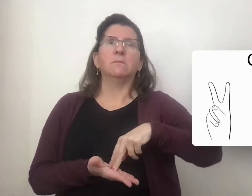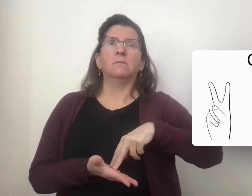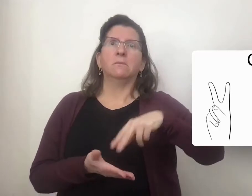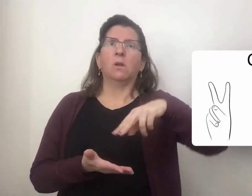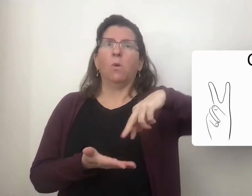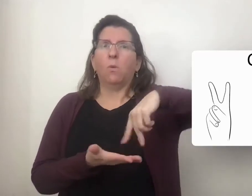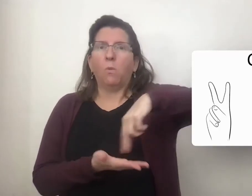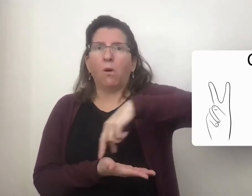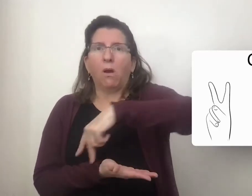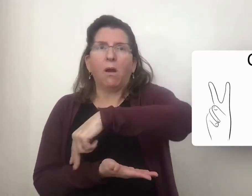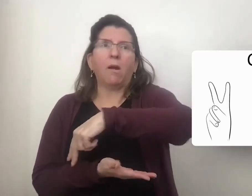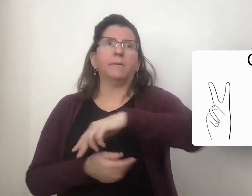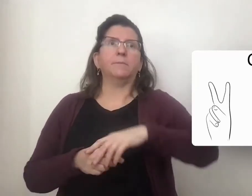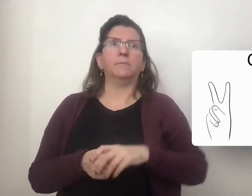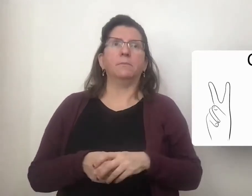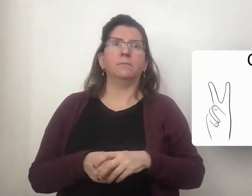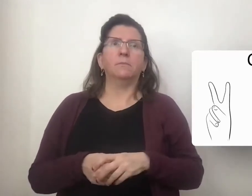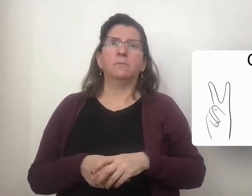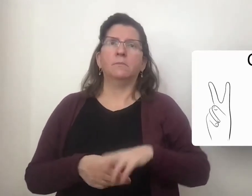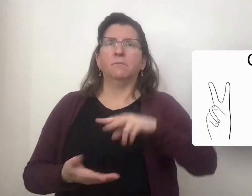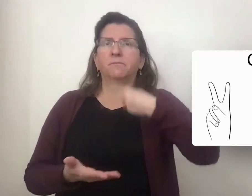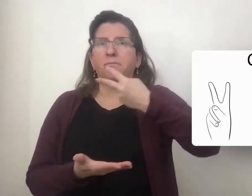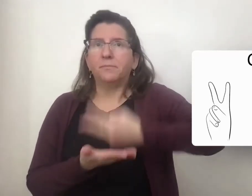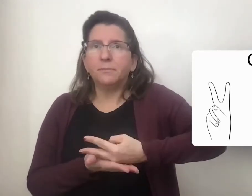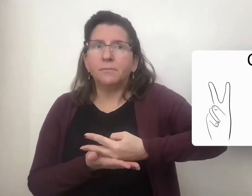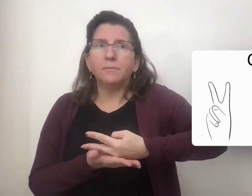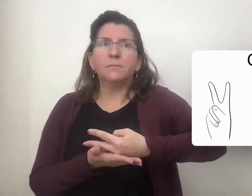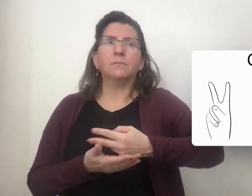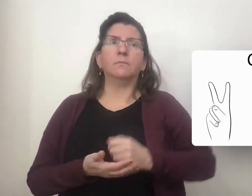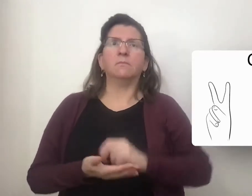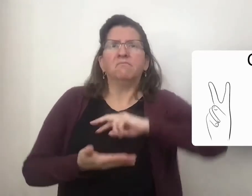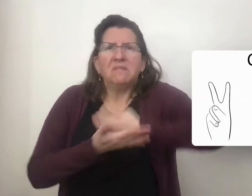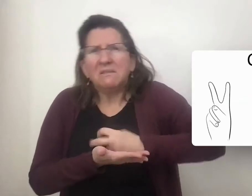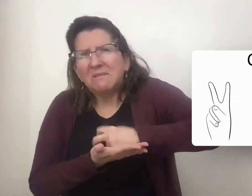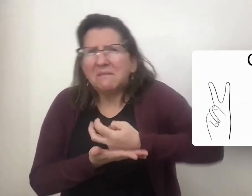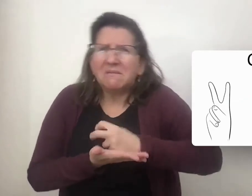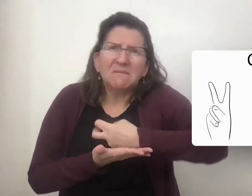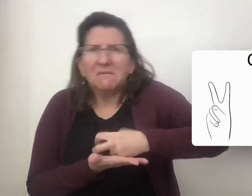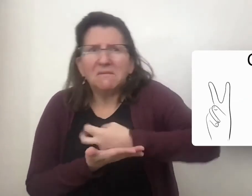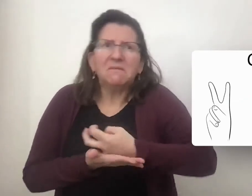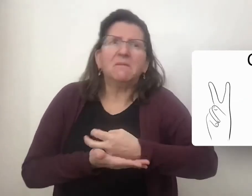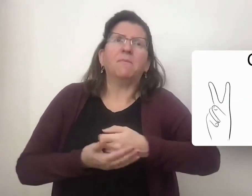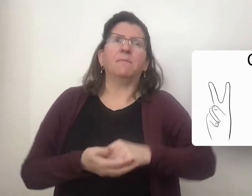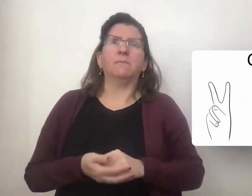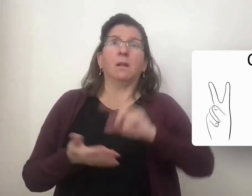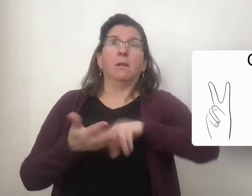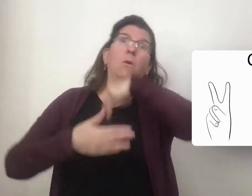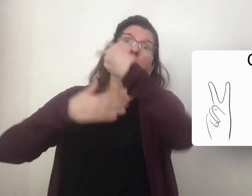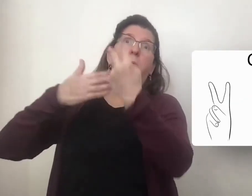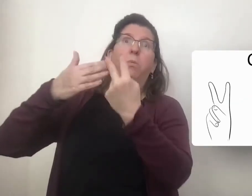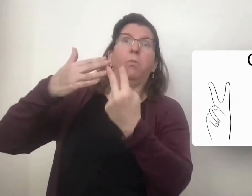walking laying down on your side tossing and turning